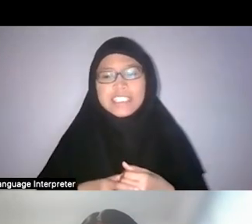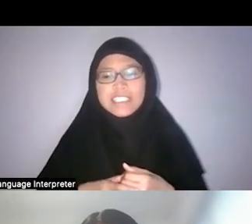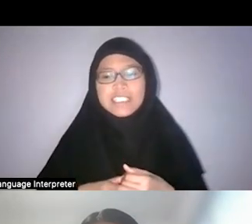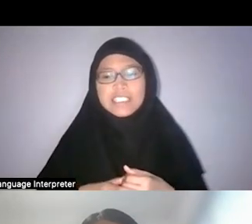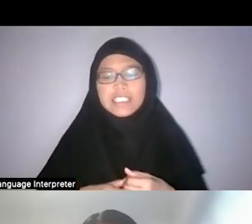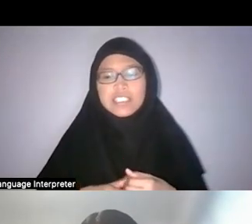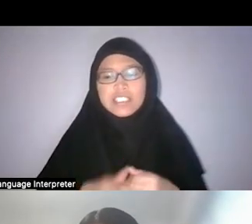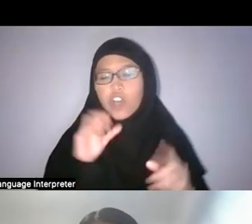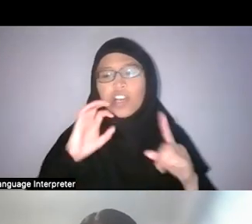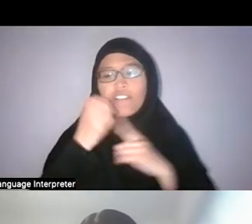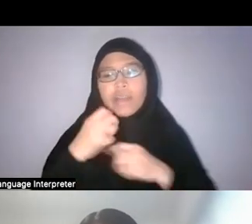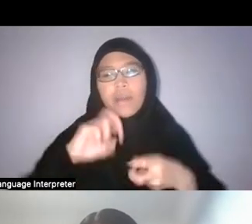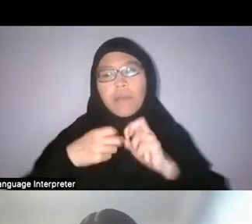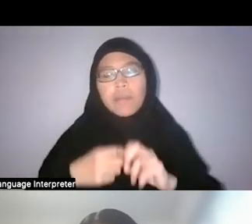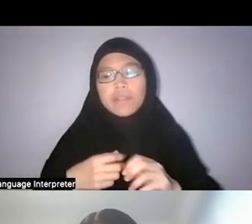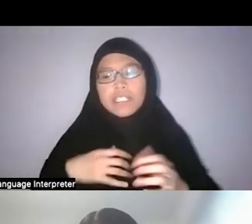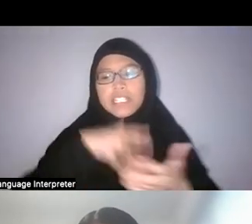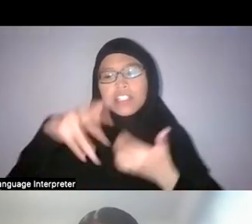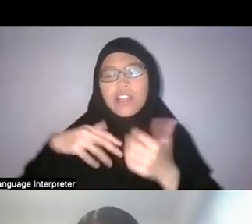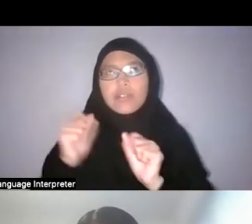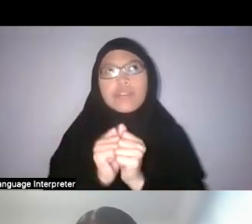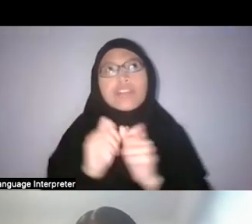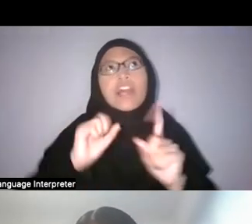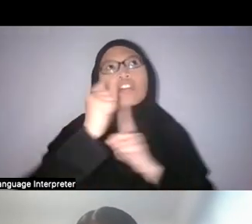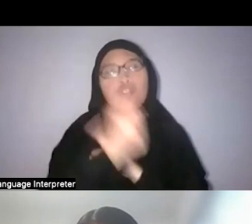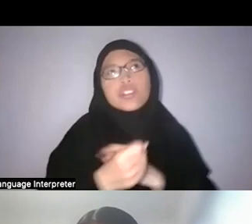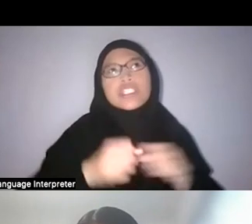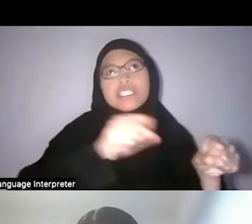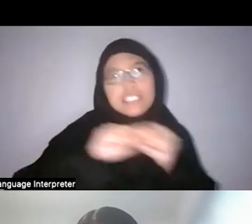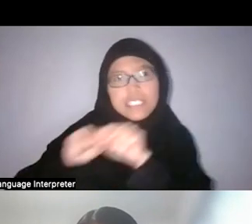it interacts with social systems, privileges, injustices,